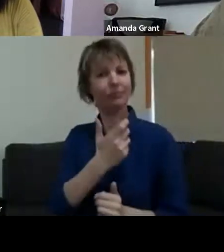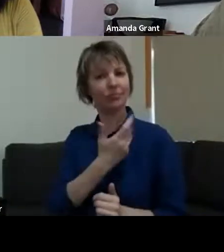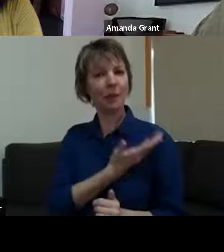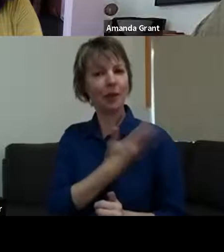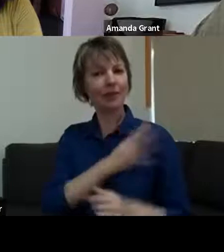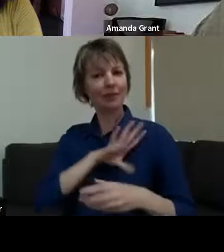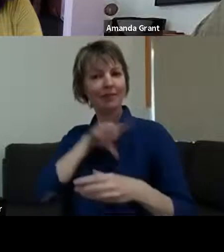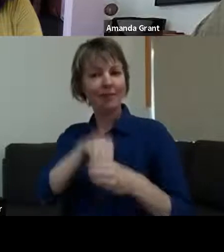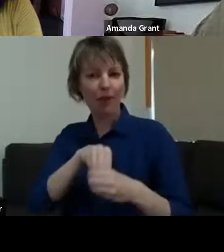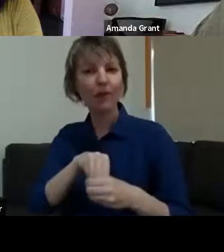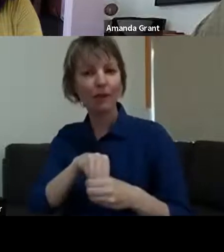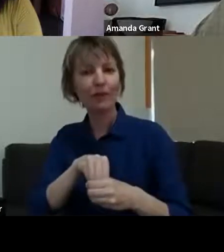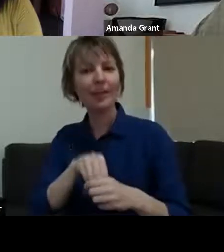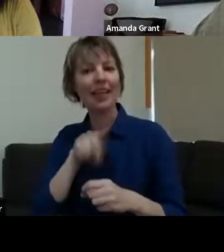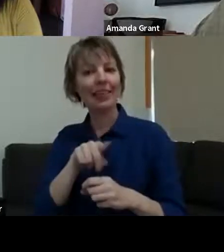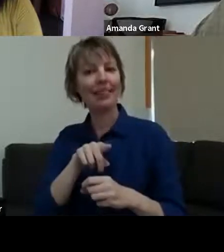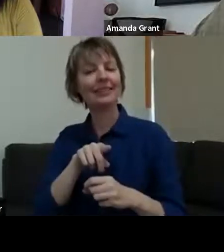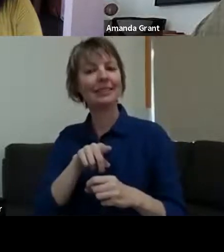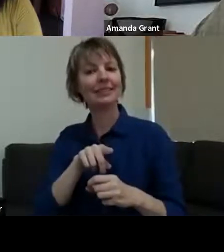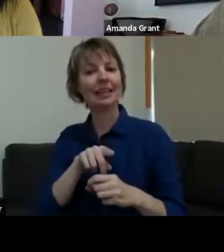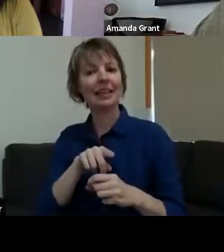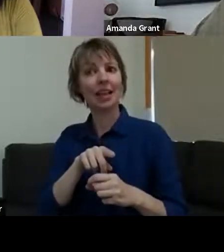lead-up to this 1-year anniversary, because it's going to be so, so